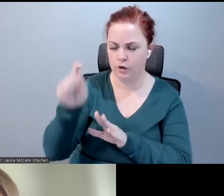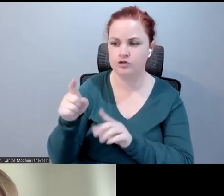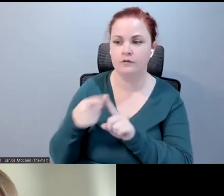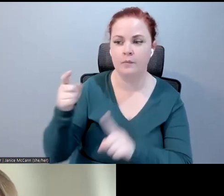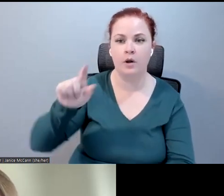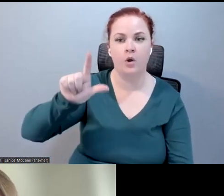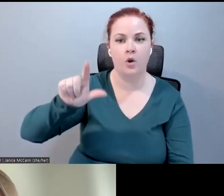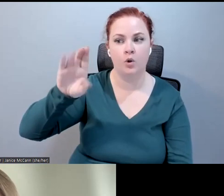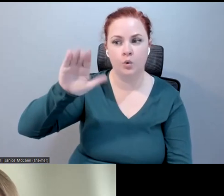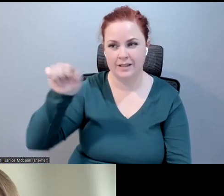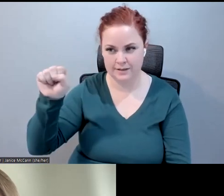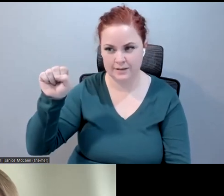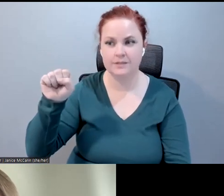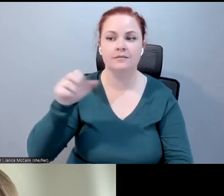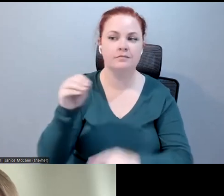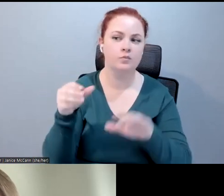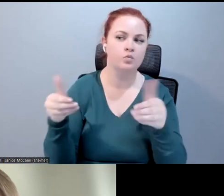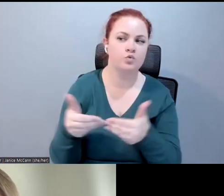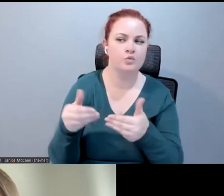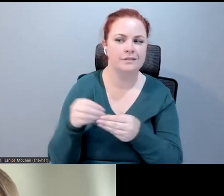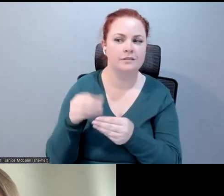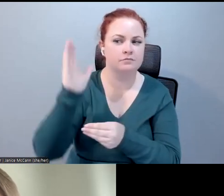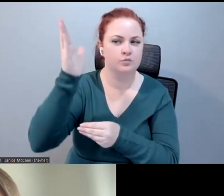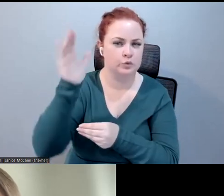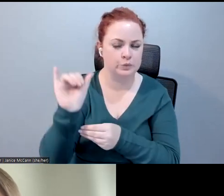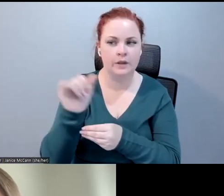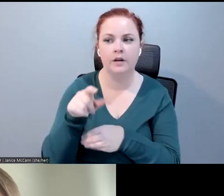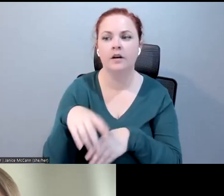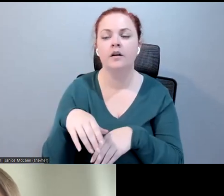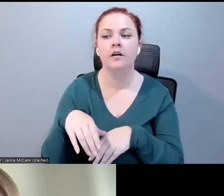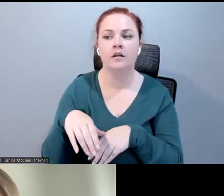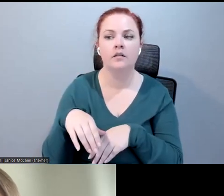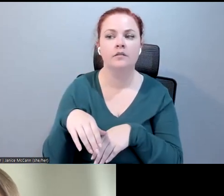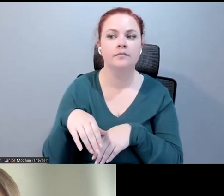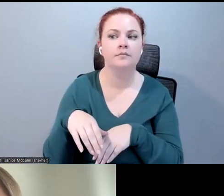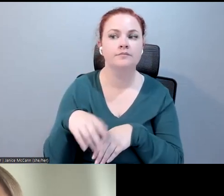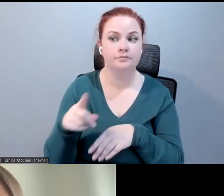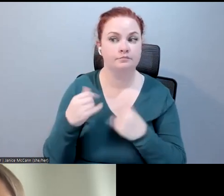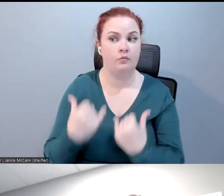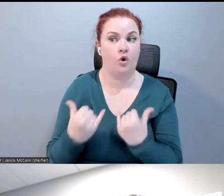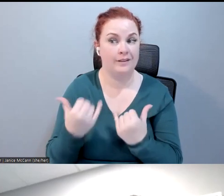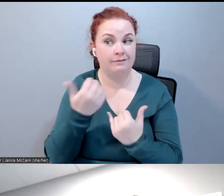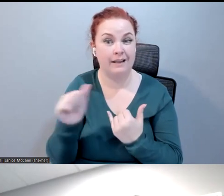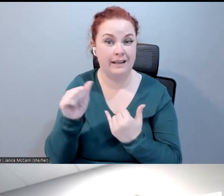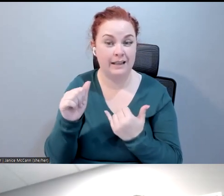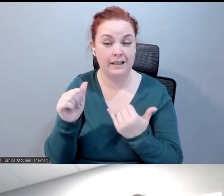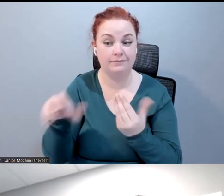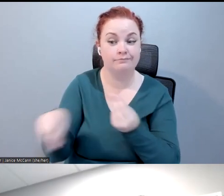also introduced in the presentations earlier. "Currently, are there any plug-ins or embedded tools